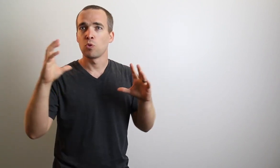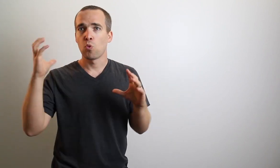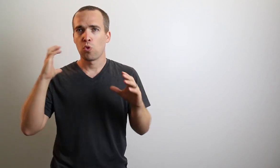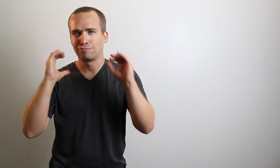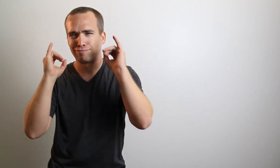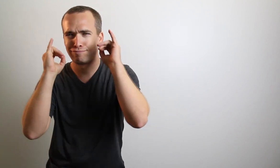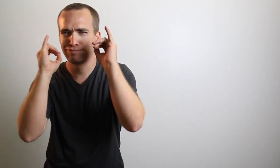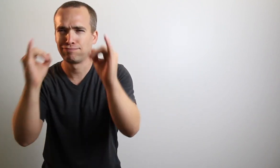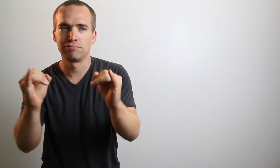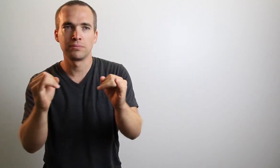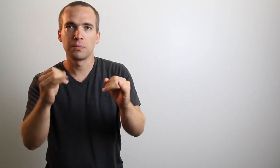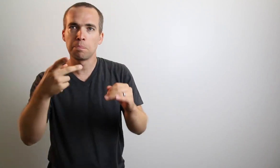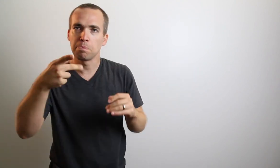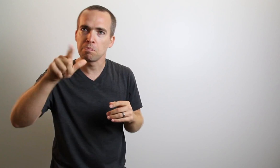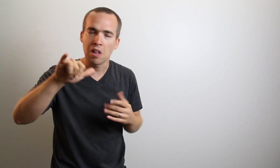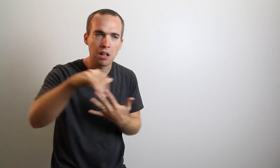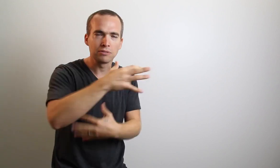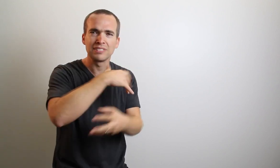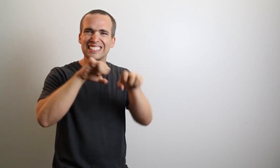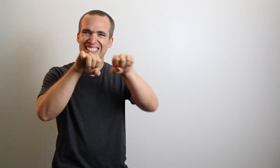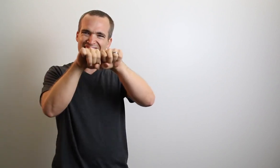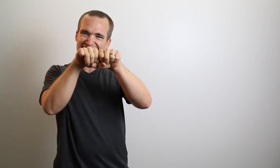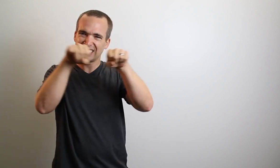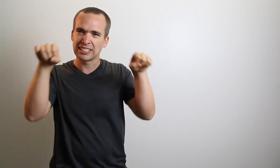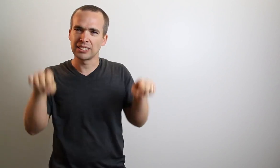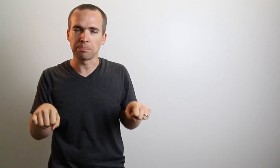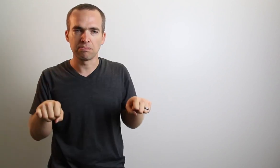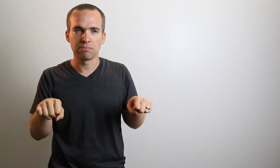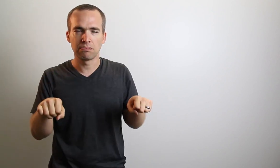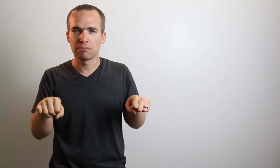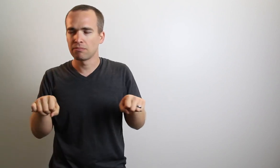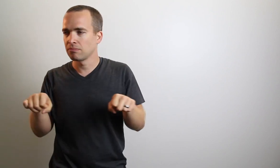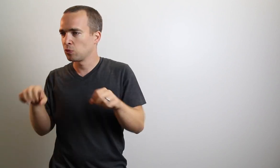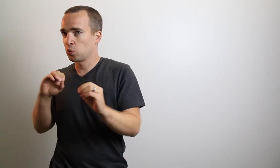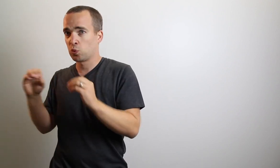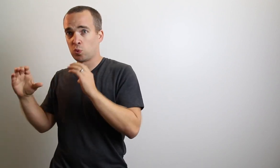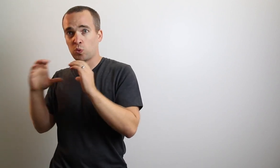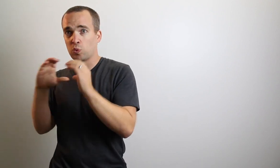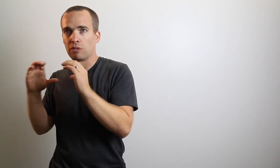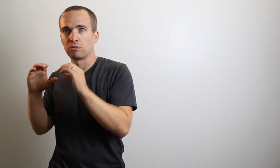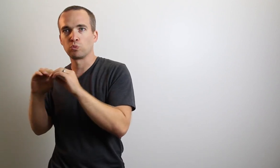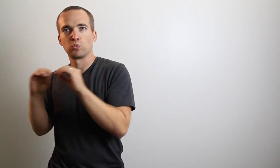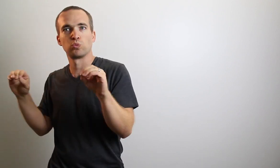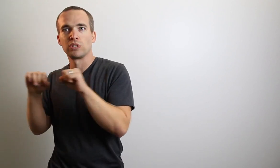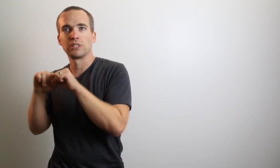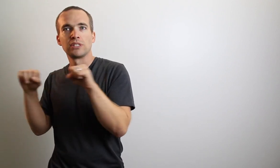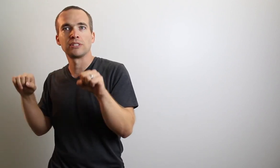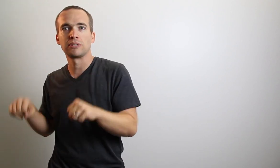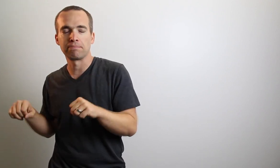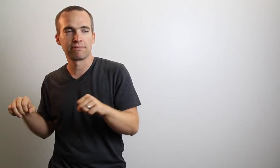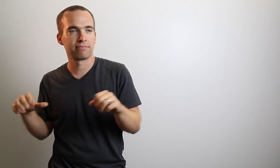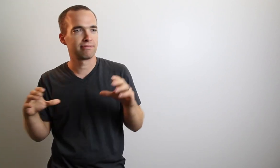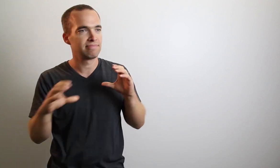signed his plays and strategies directly with the players. With communication, there is a clear system.